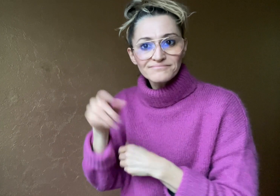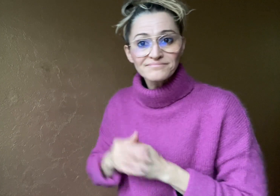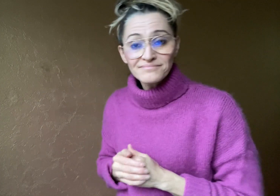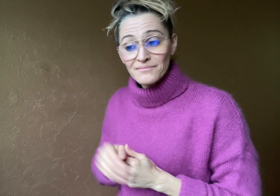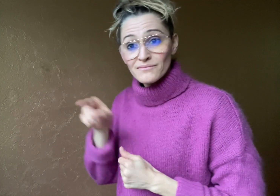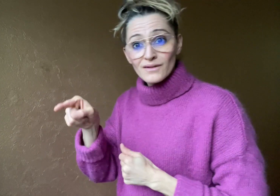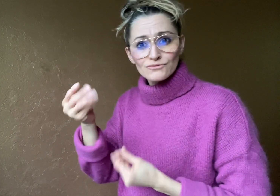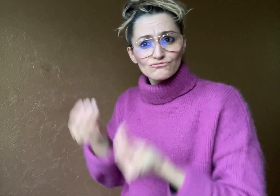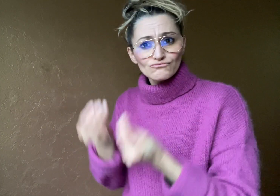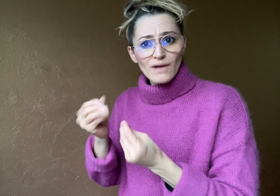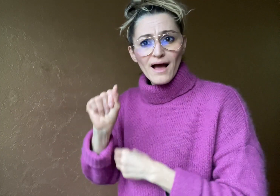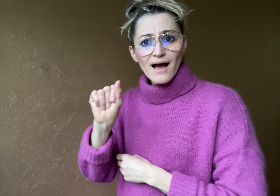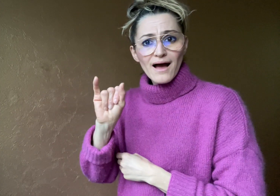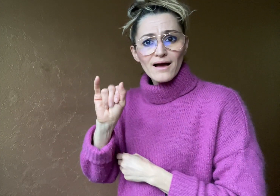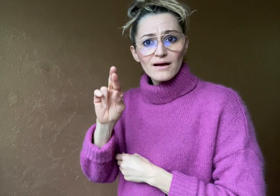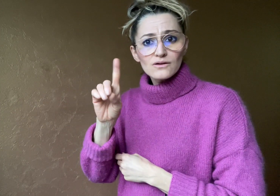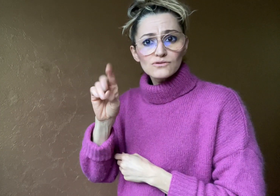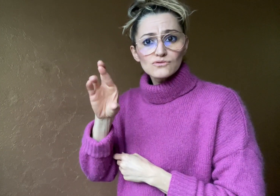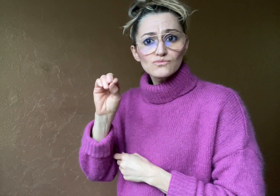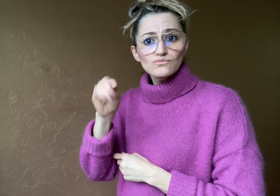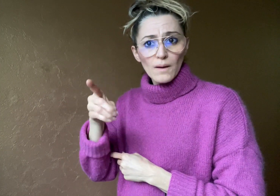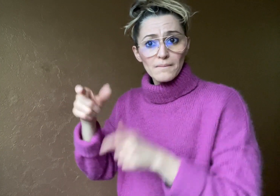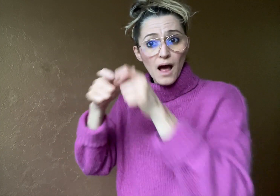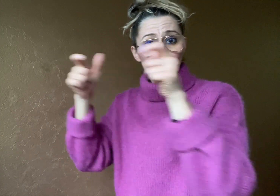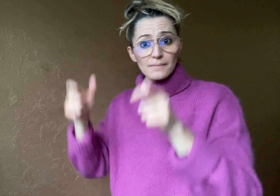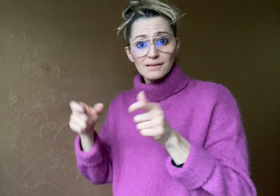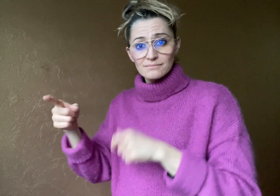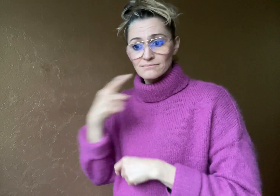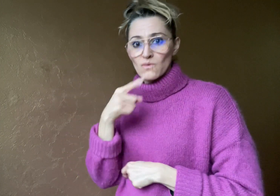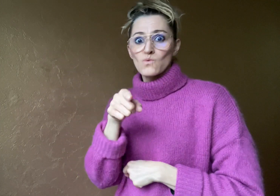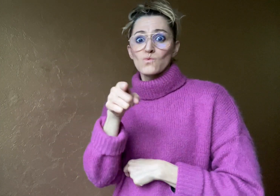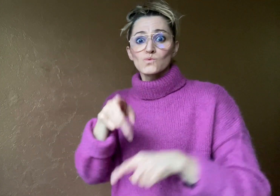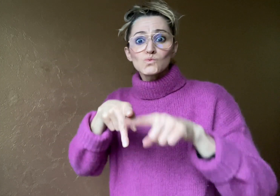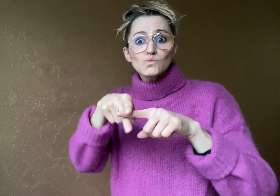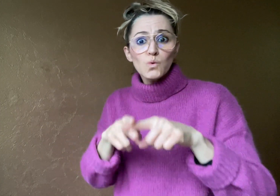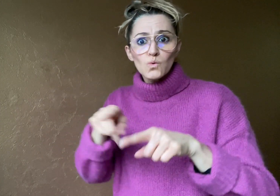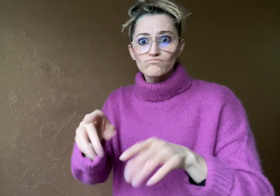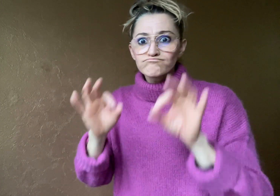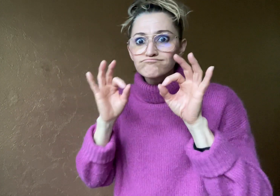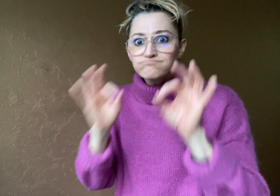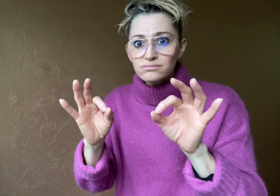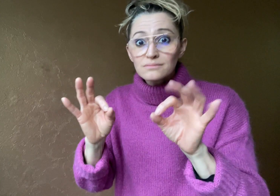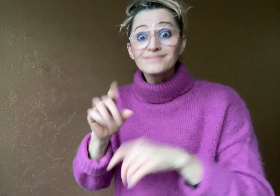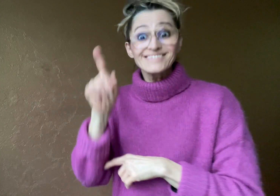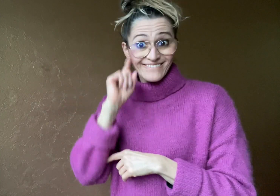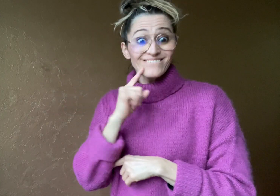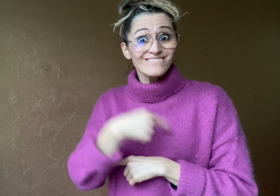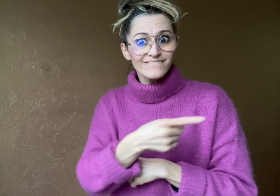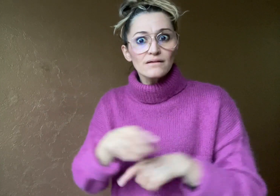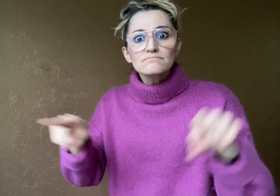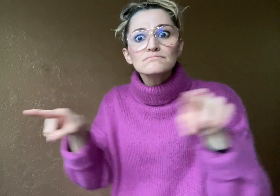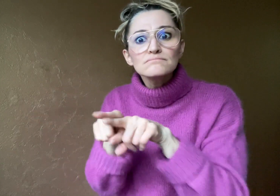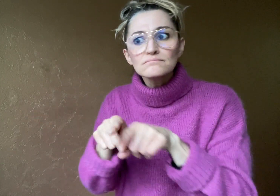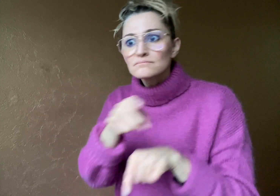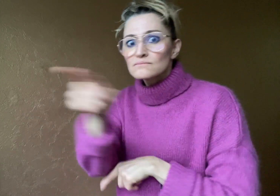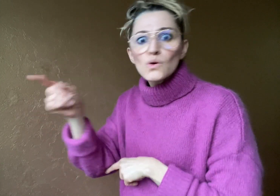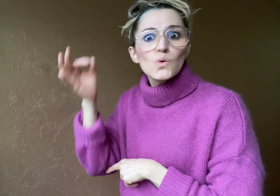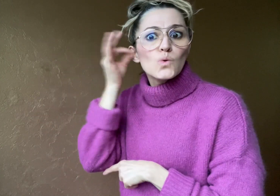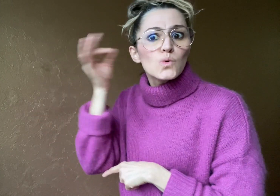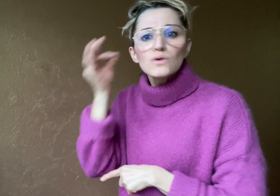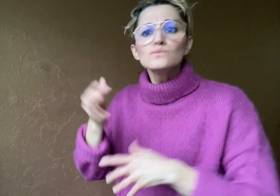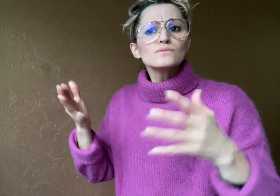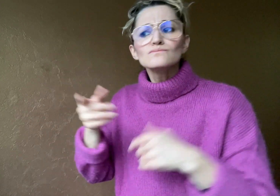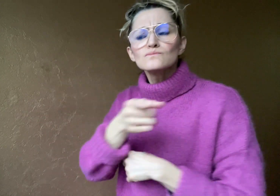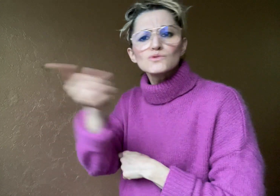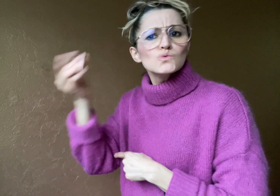Airdrop Gaming says this tool can also benefit hearing people